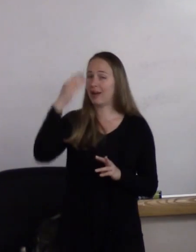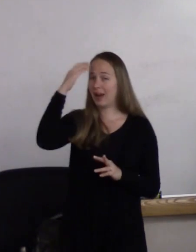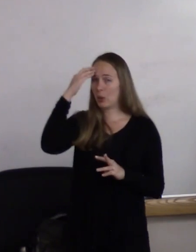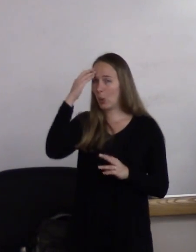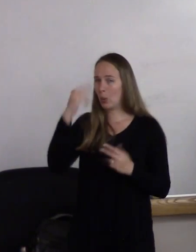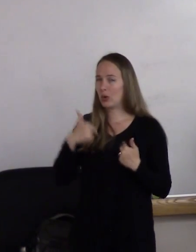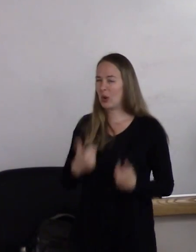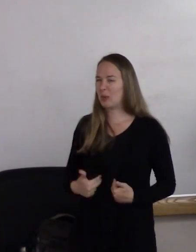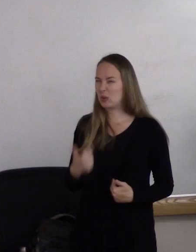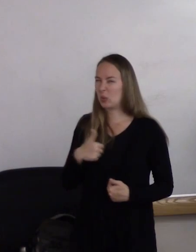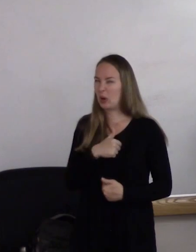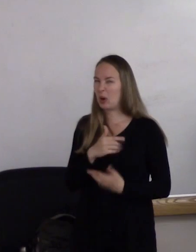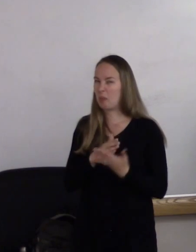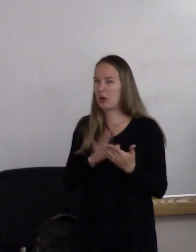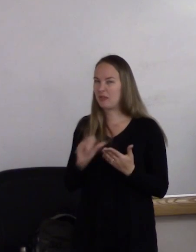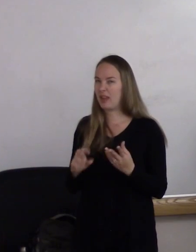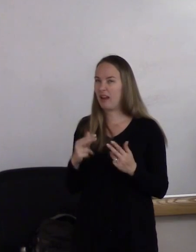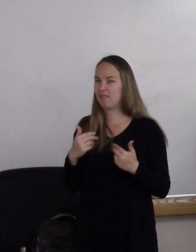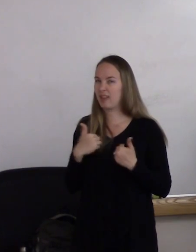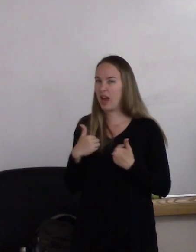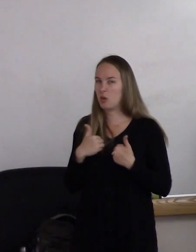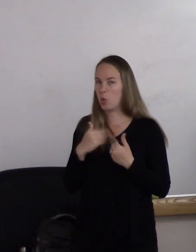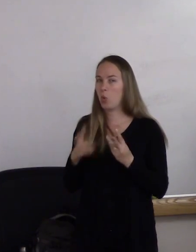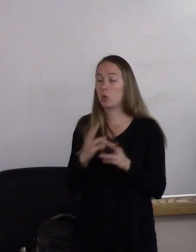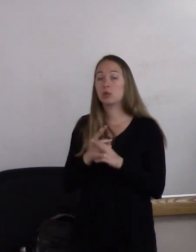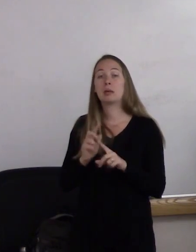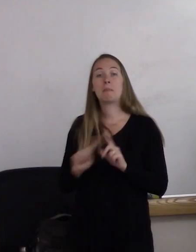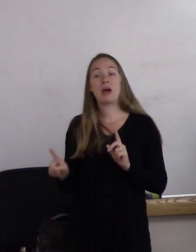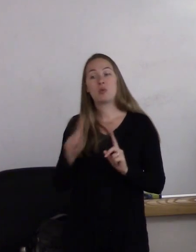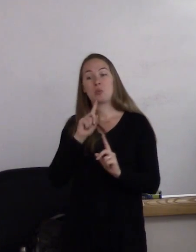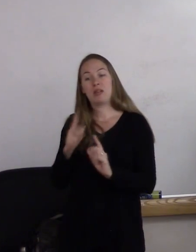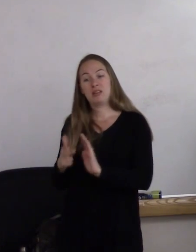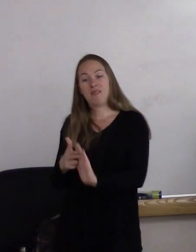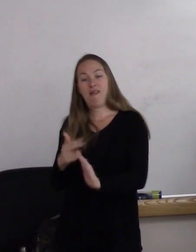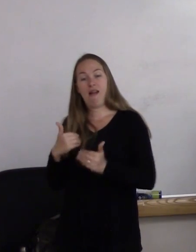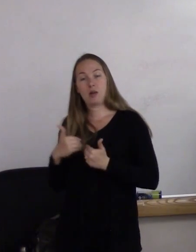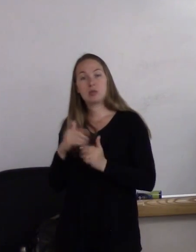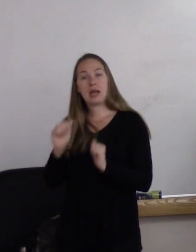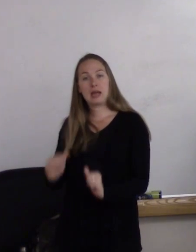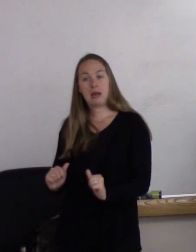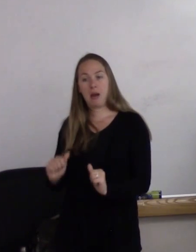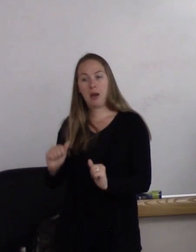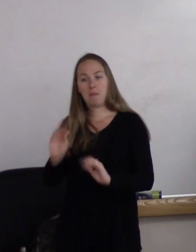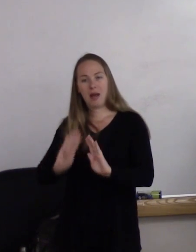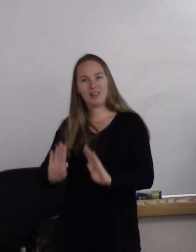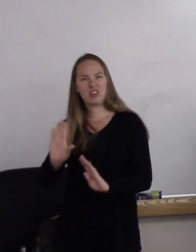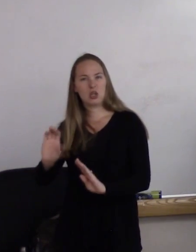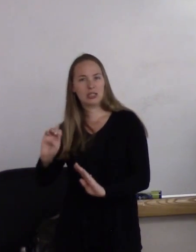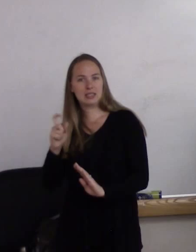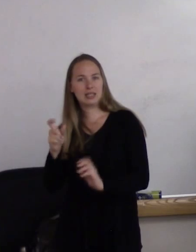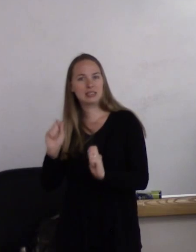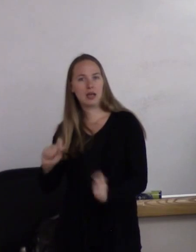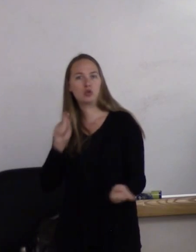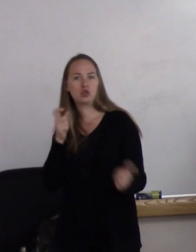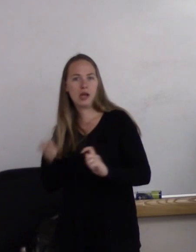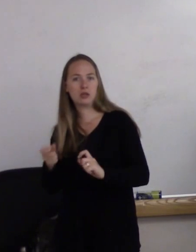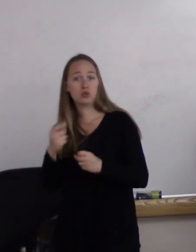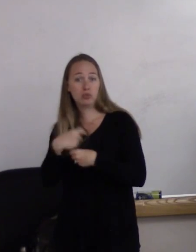And it refers to animals that can biologically change their sex in order to procreate.